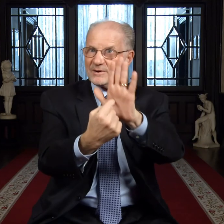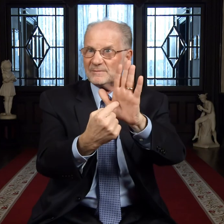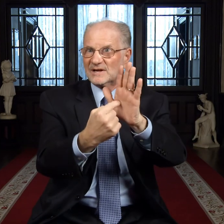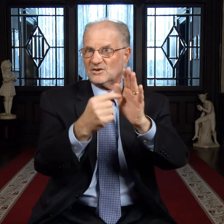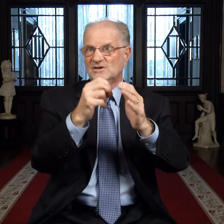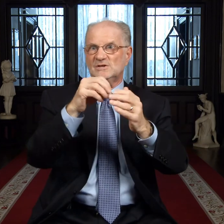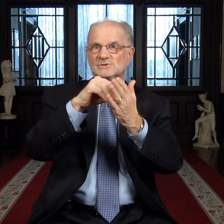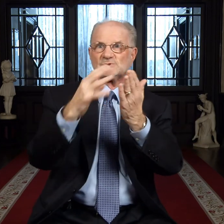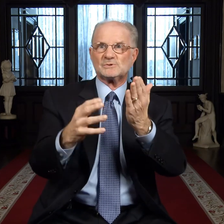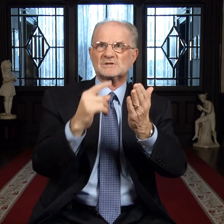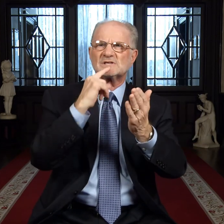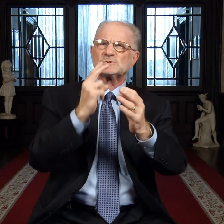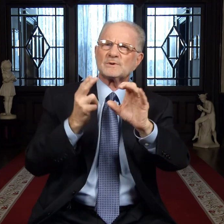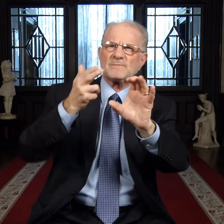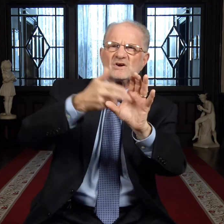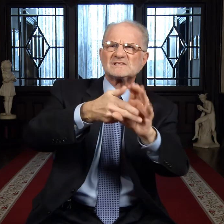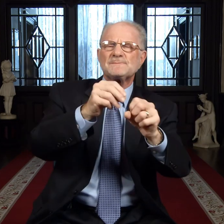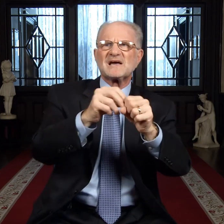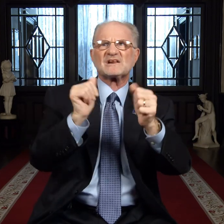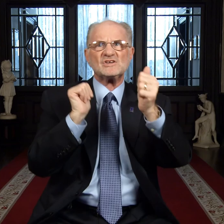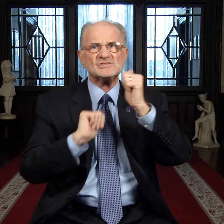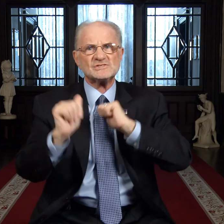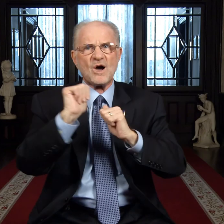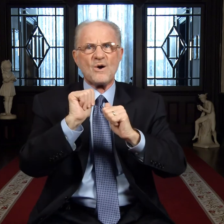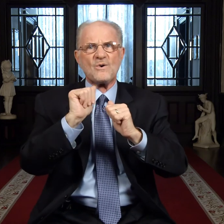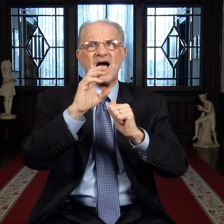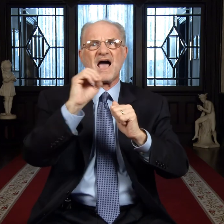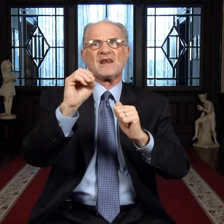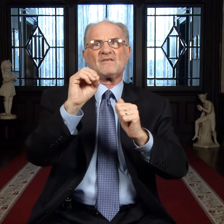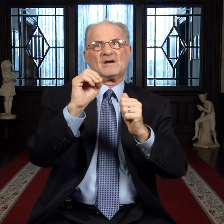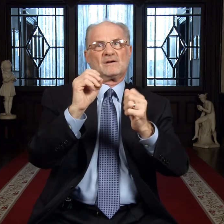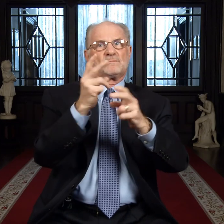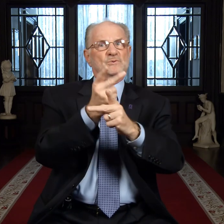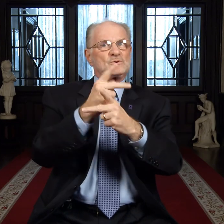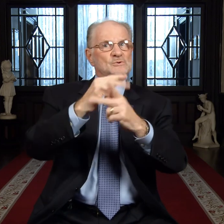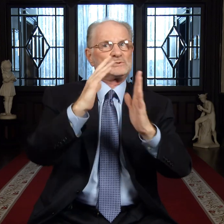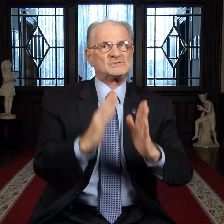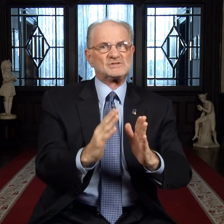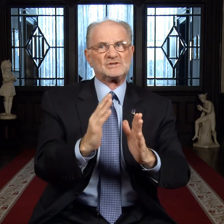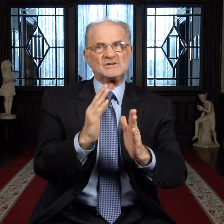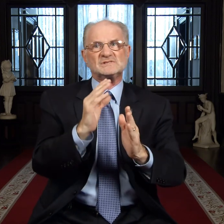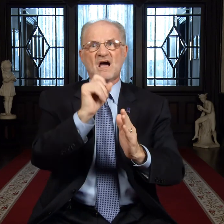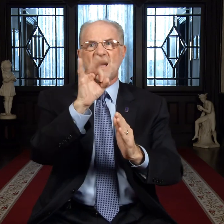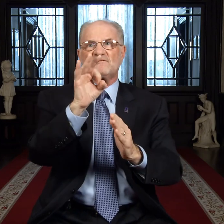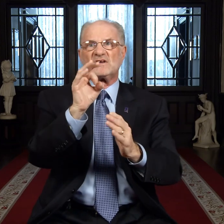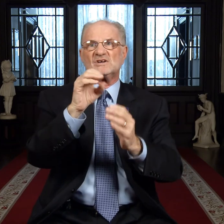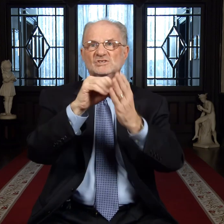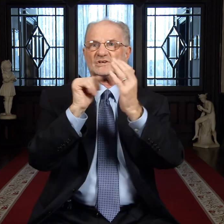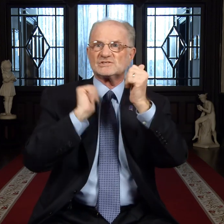After the premiere, students who participated in the show and the producers of the show